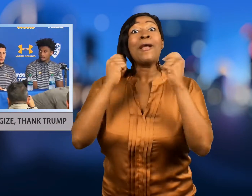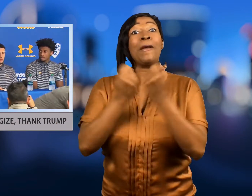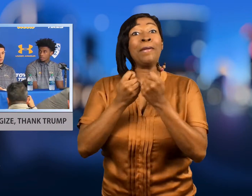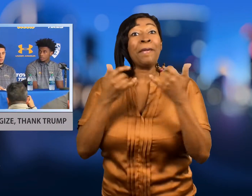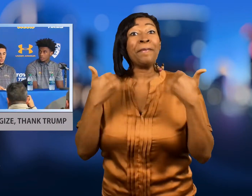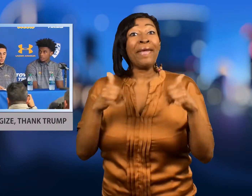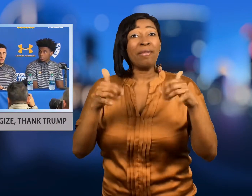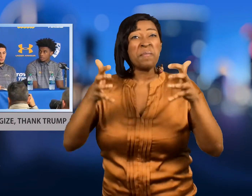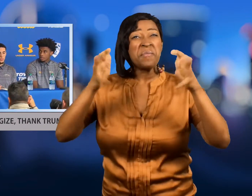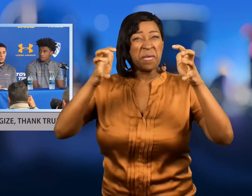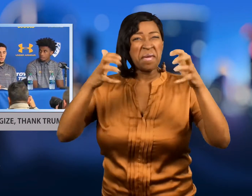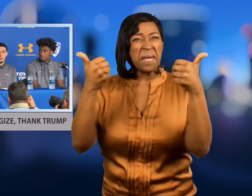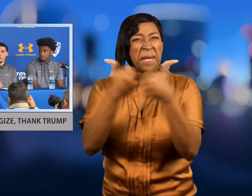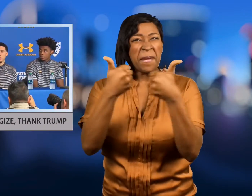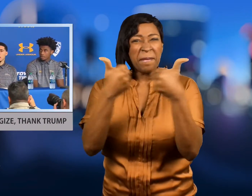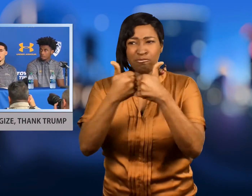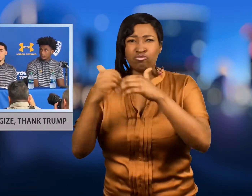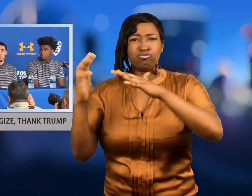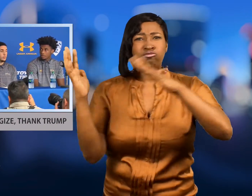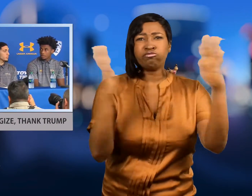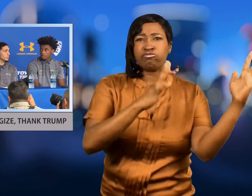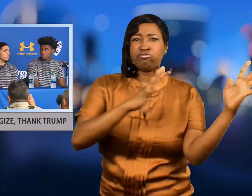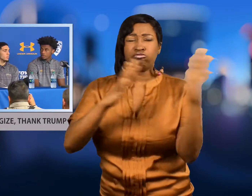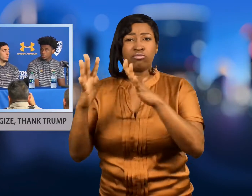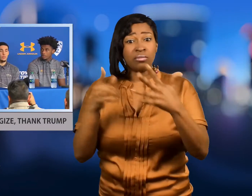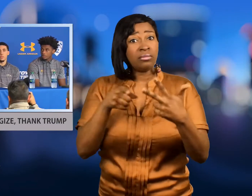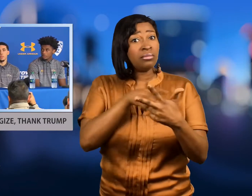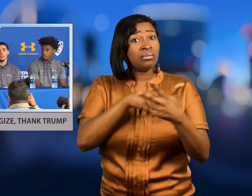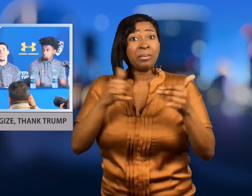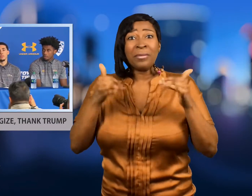for shoplifting while their team was